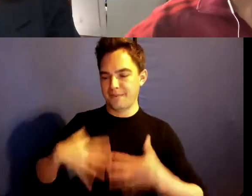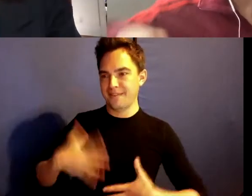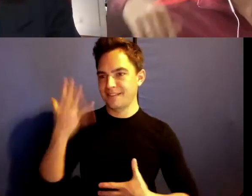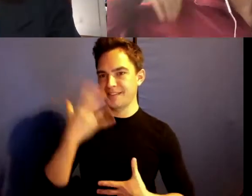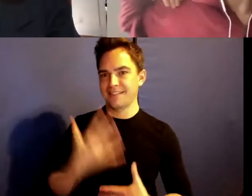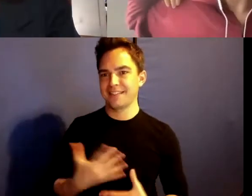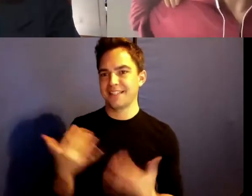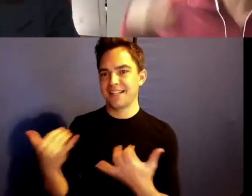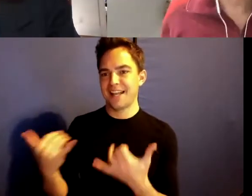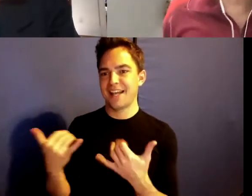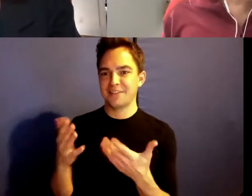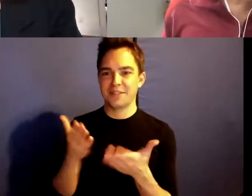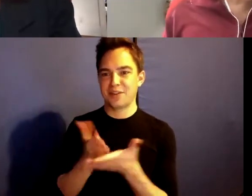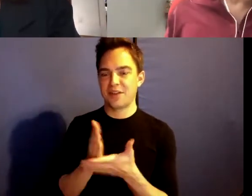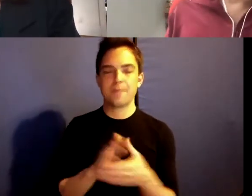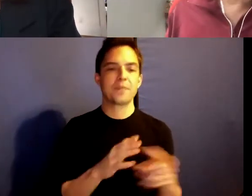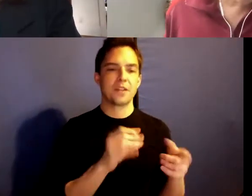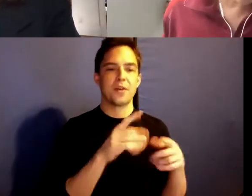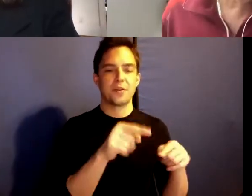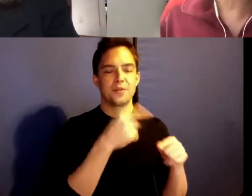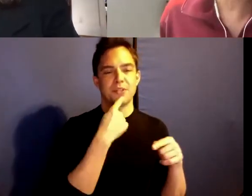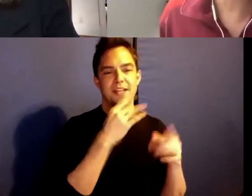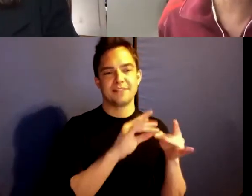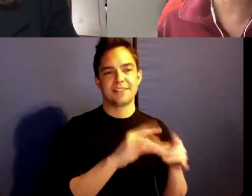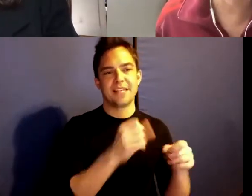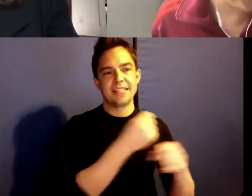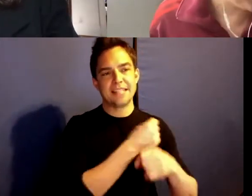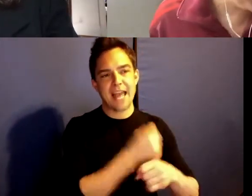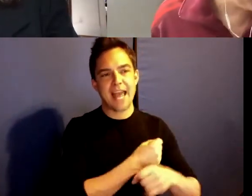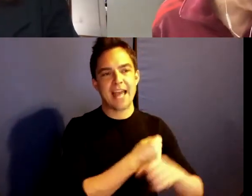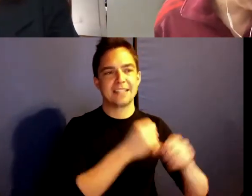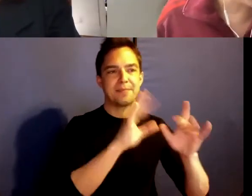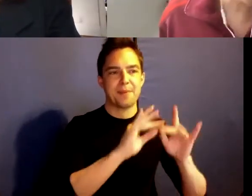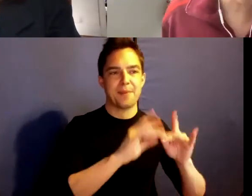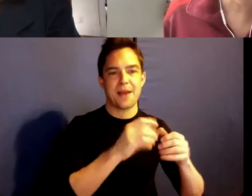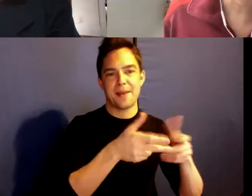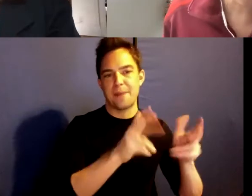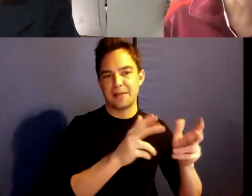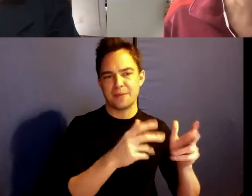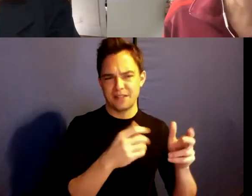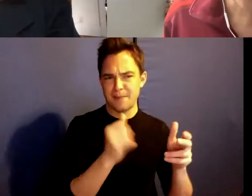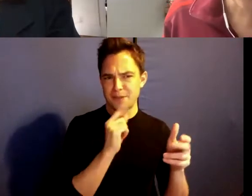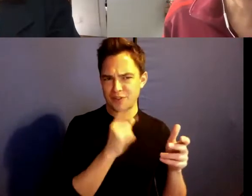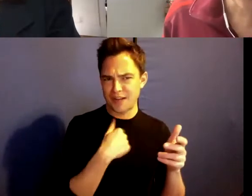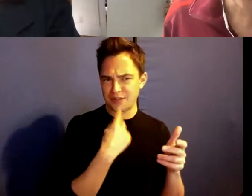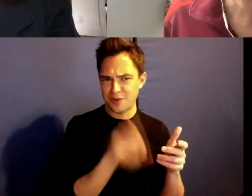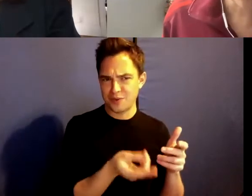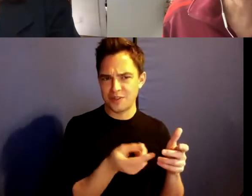But based on your stats and everything, have I told you that I play basketball in high